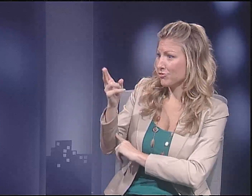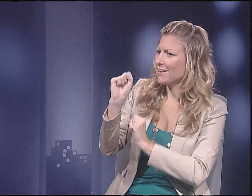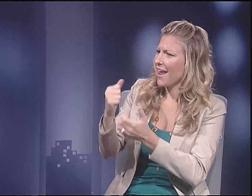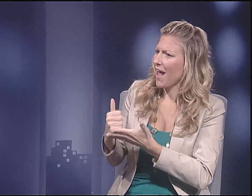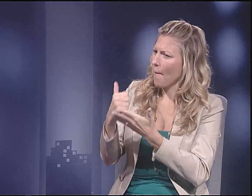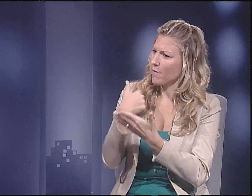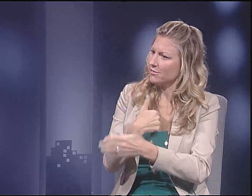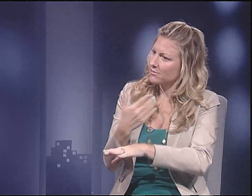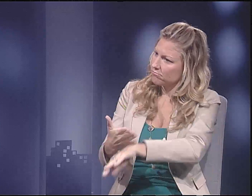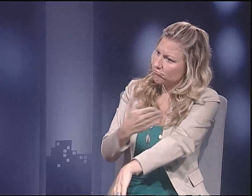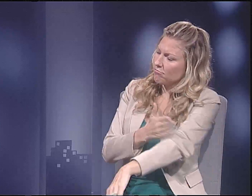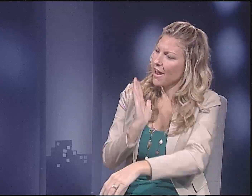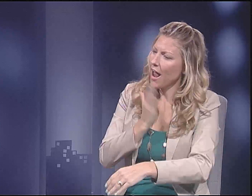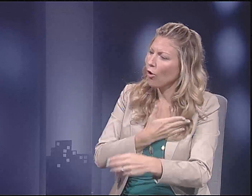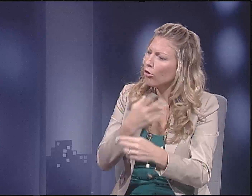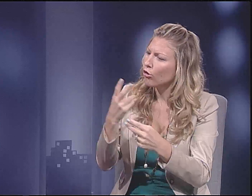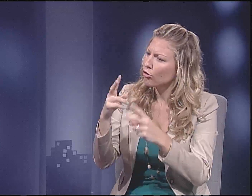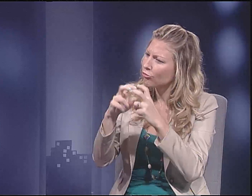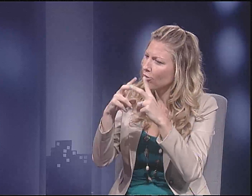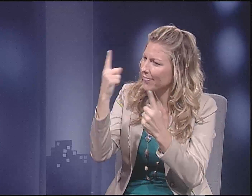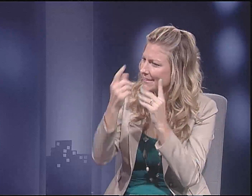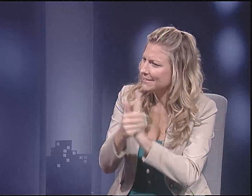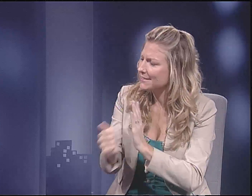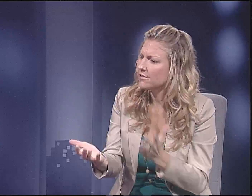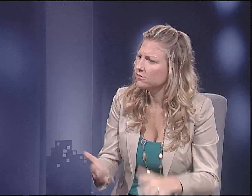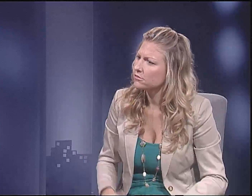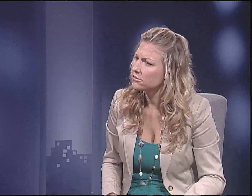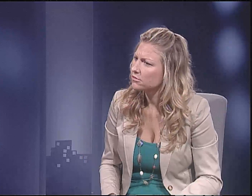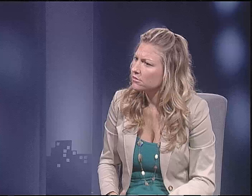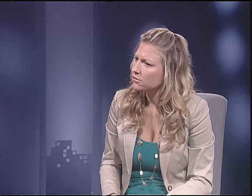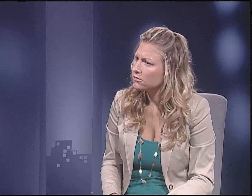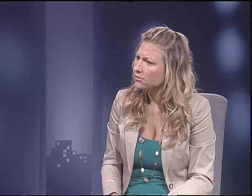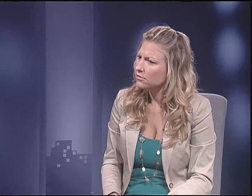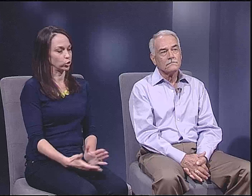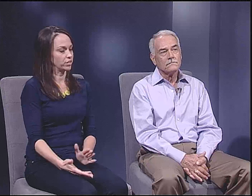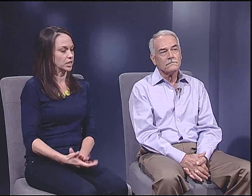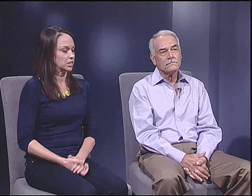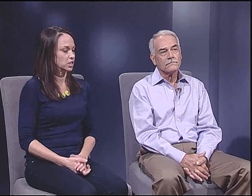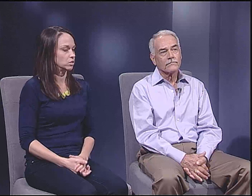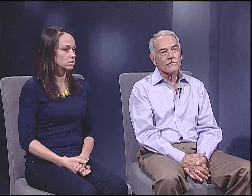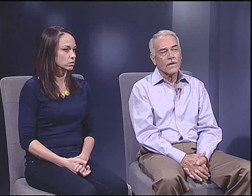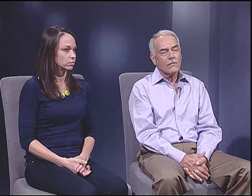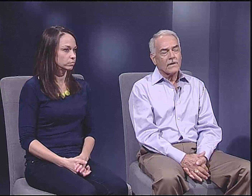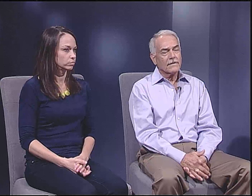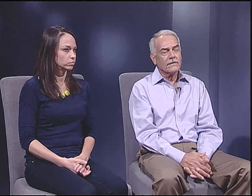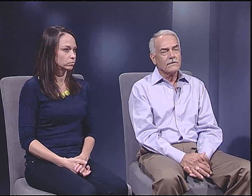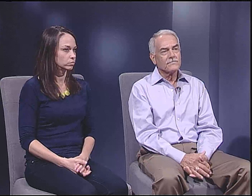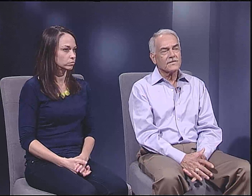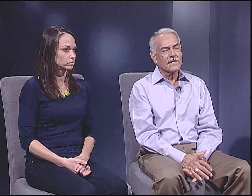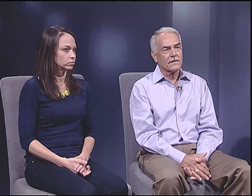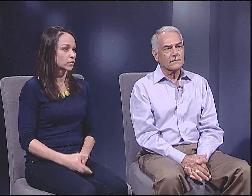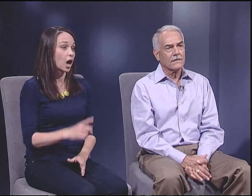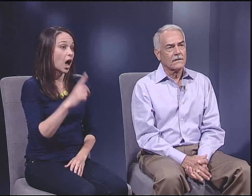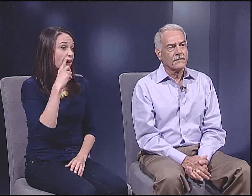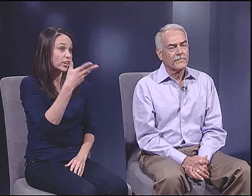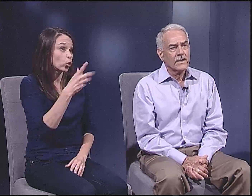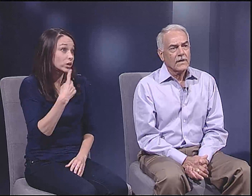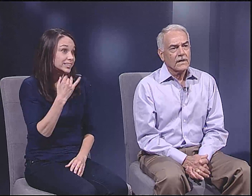So, why is that? How can we understand history and how can that improve our critical-thinking skills?